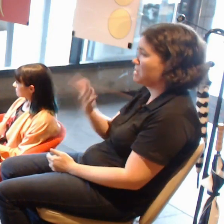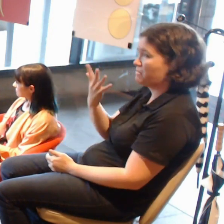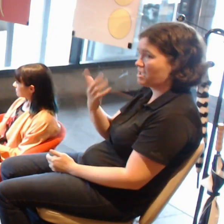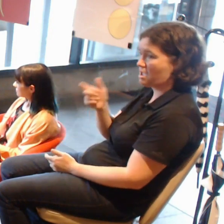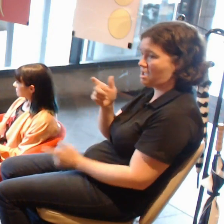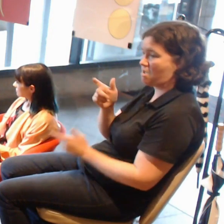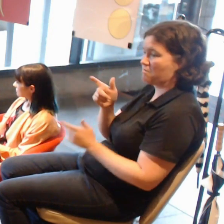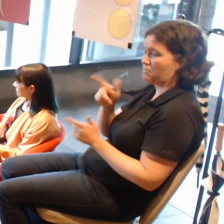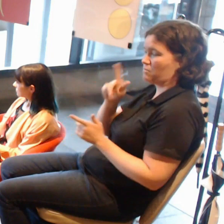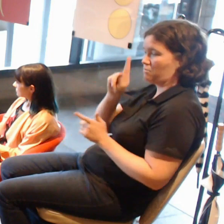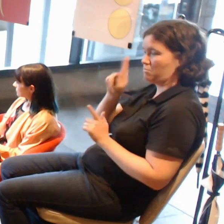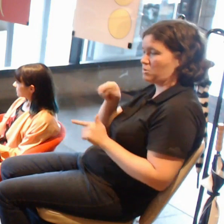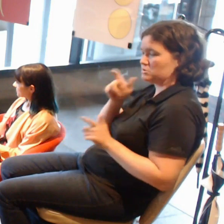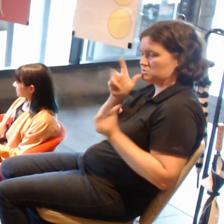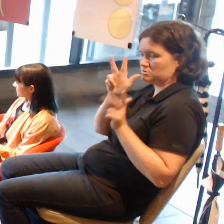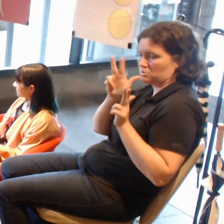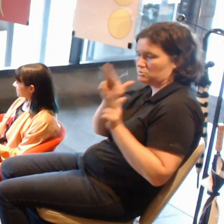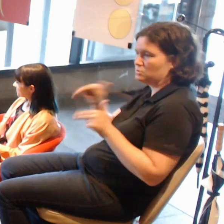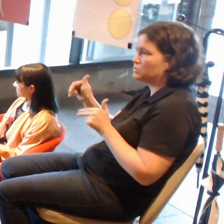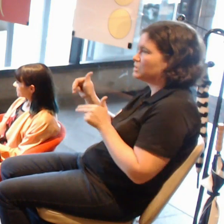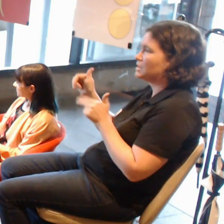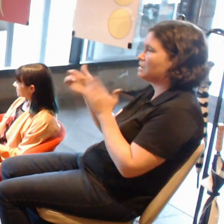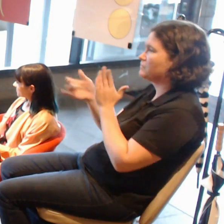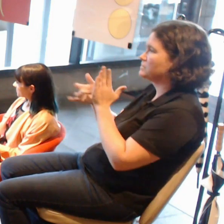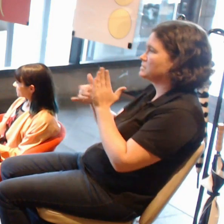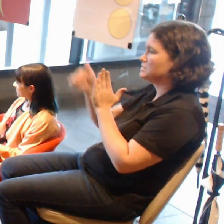Or a digital art biennale?